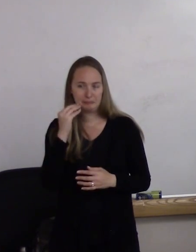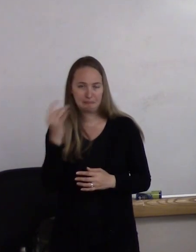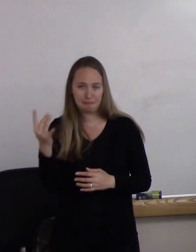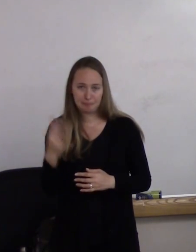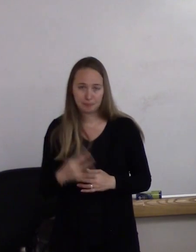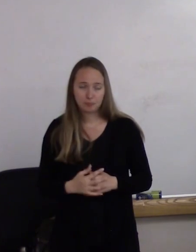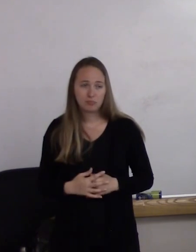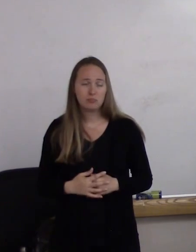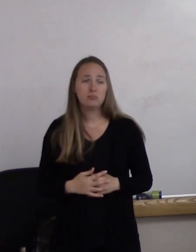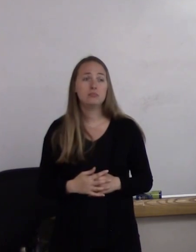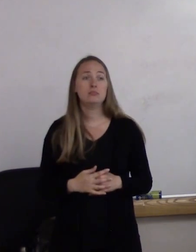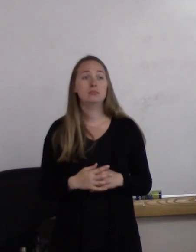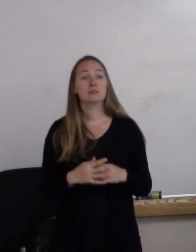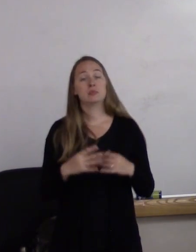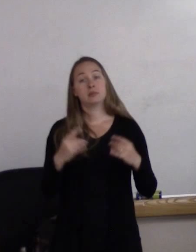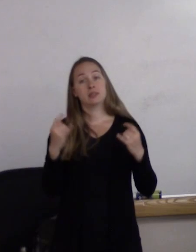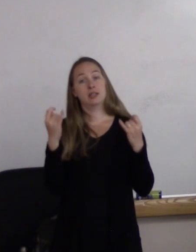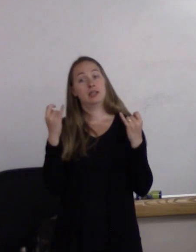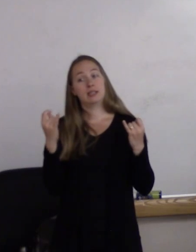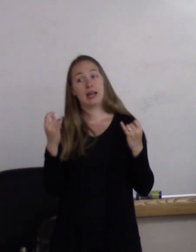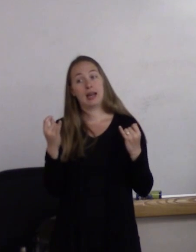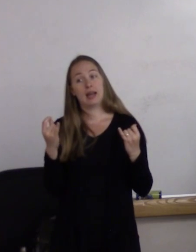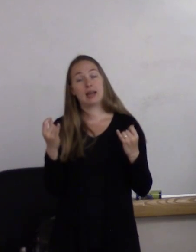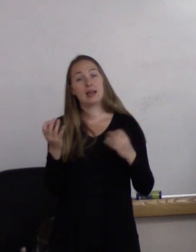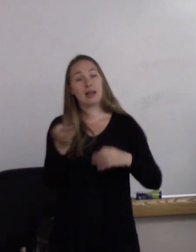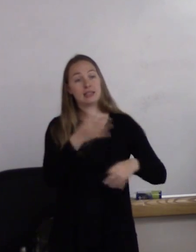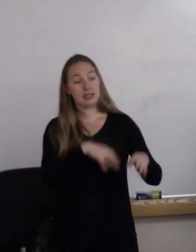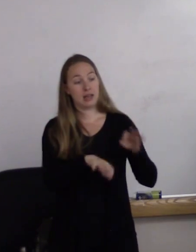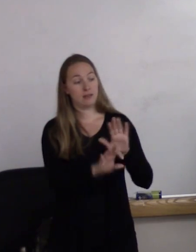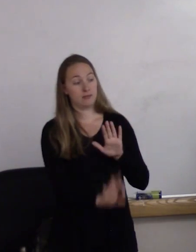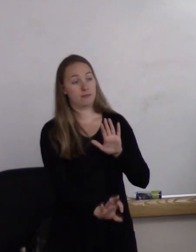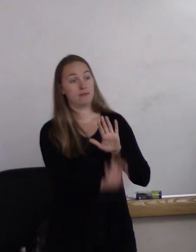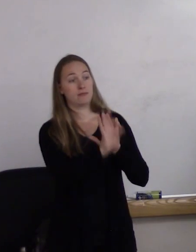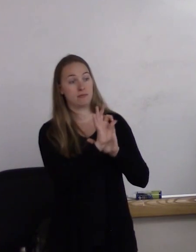Today, rather than selecting, the standards of practice